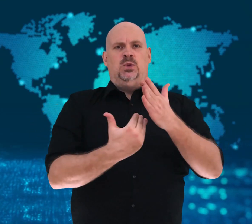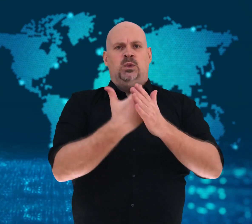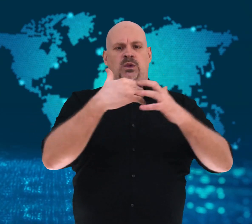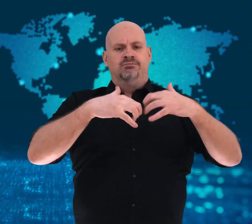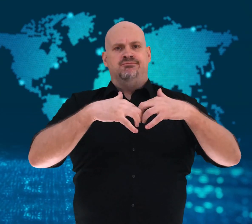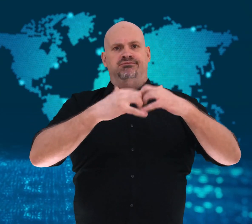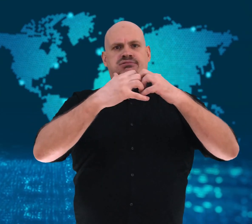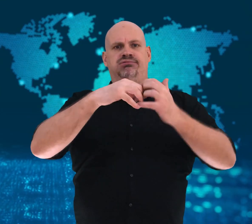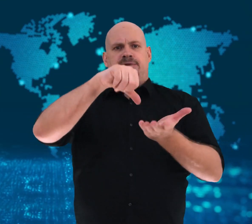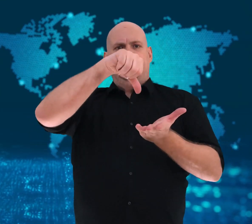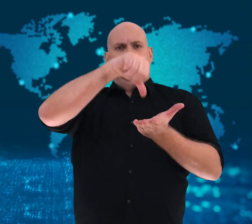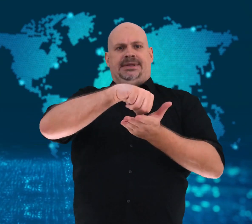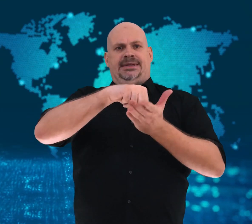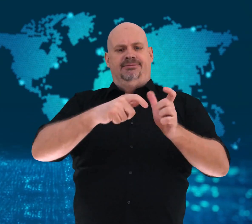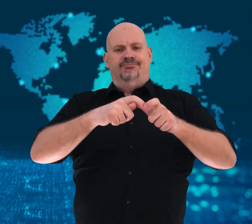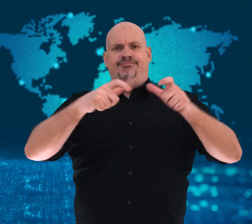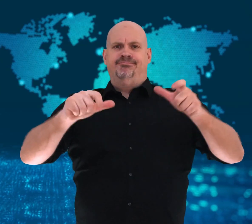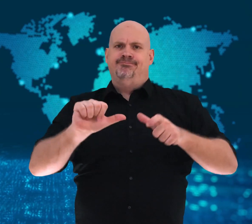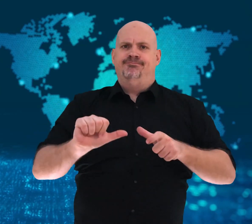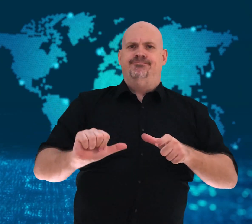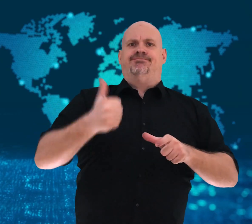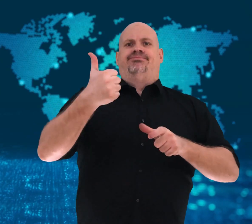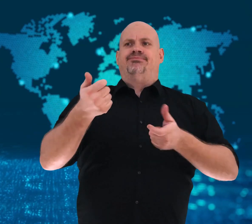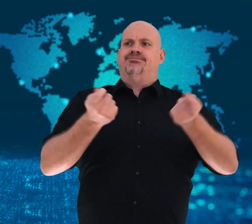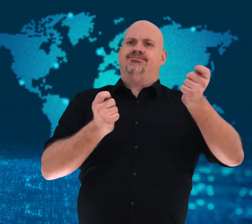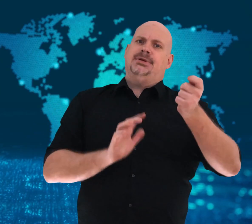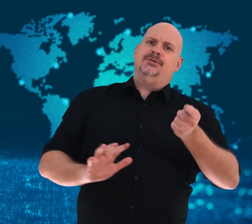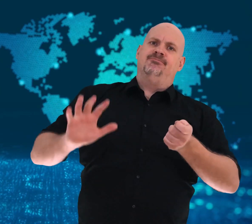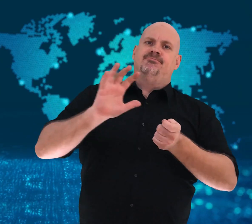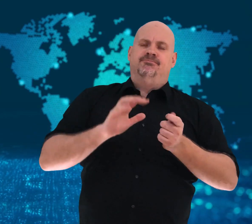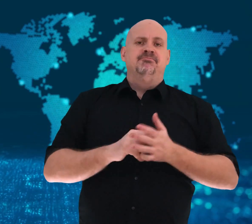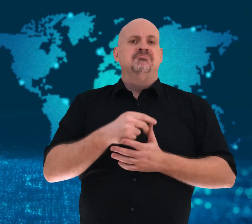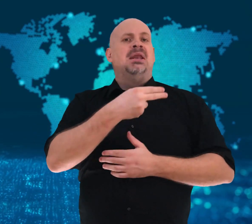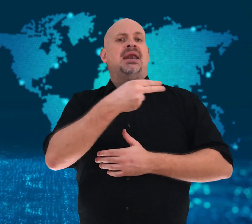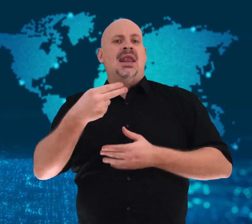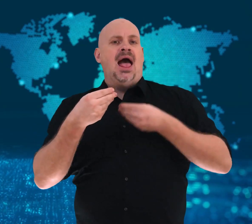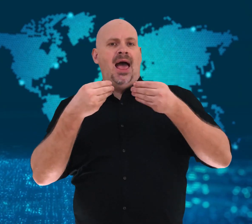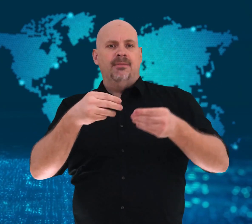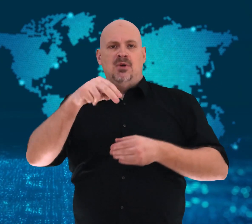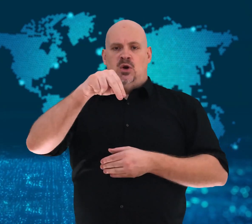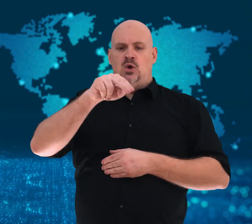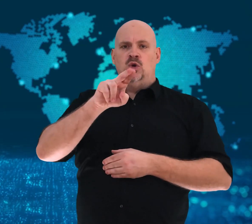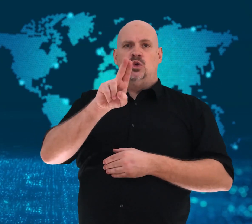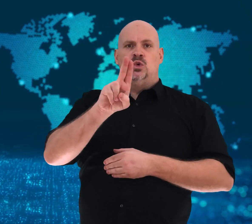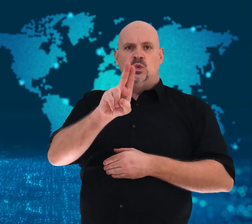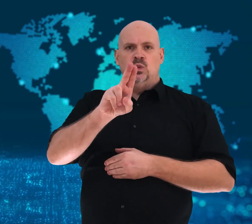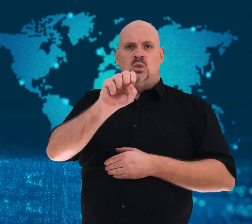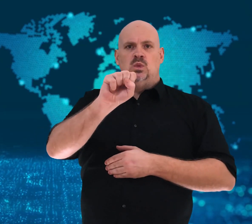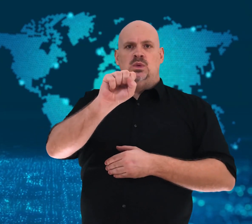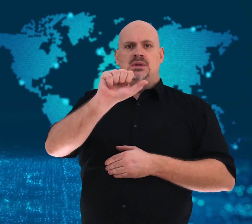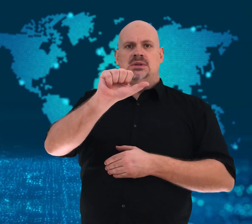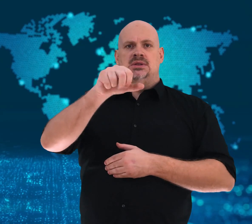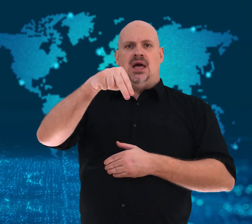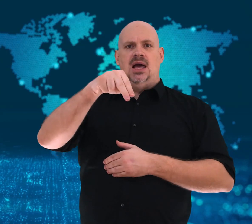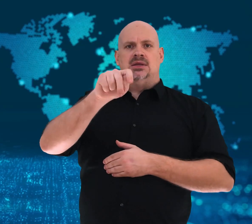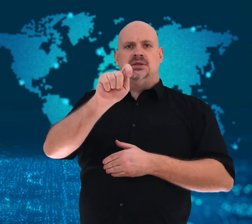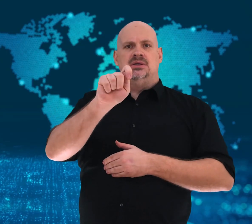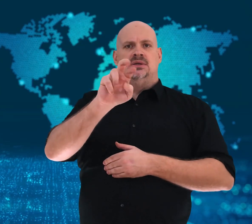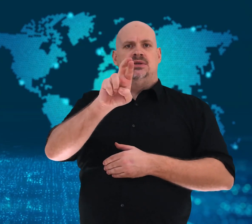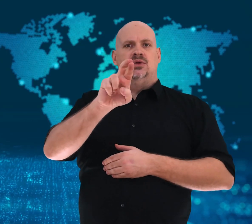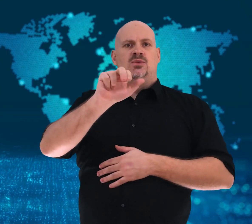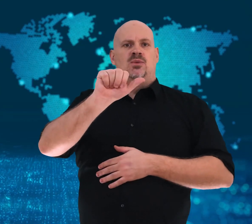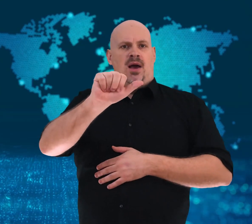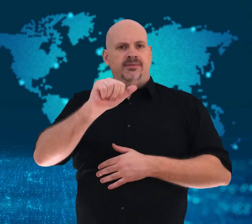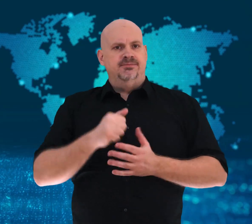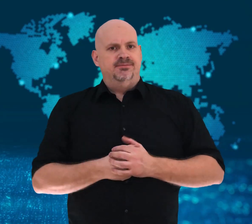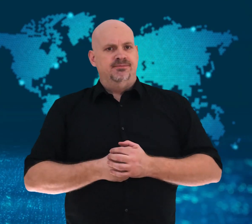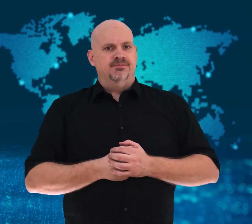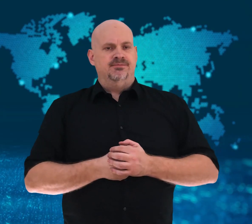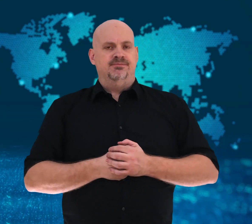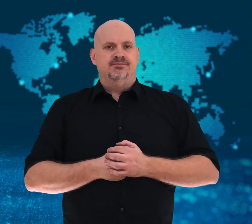President Joko Widodo announced his plan to move the capital in